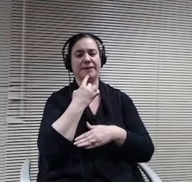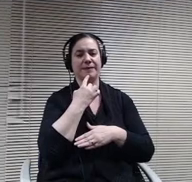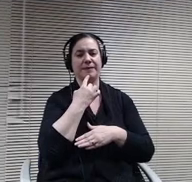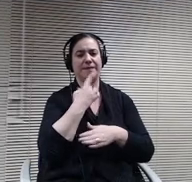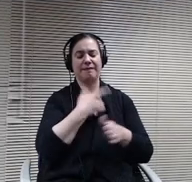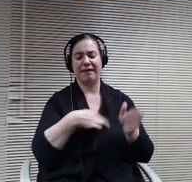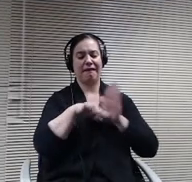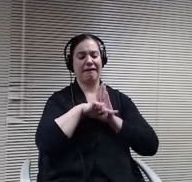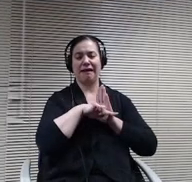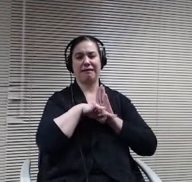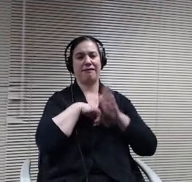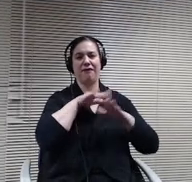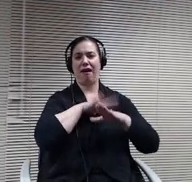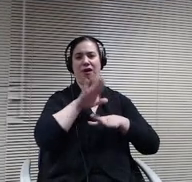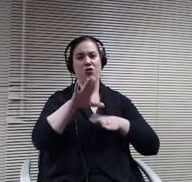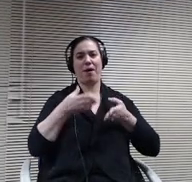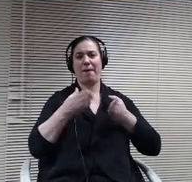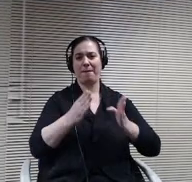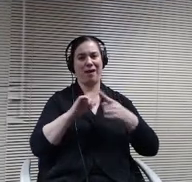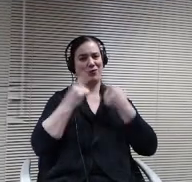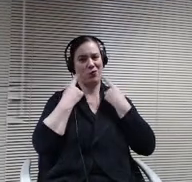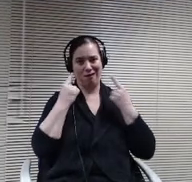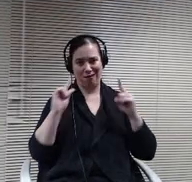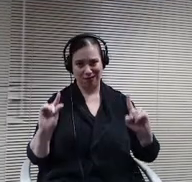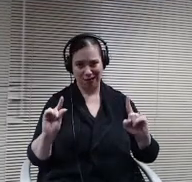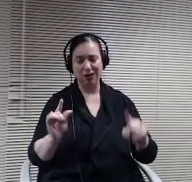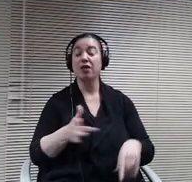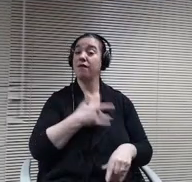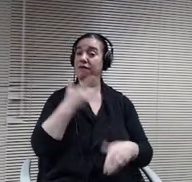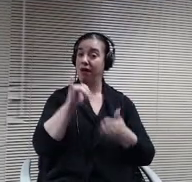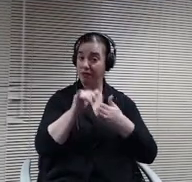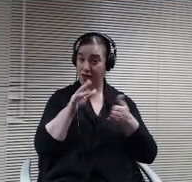ready to be adopted and I would recommend that you adopted.